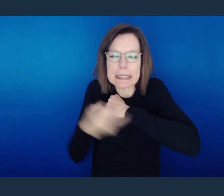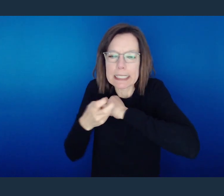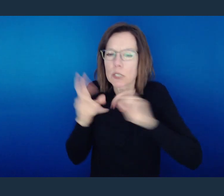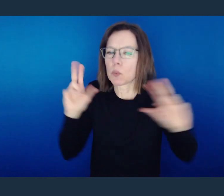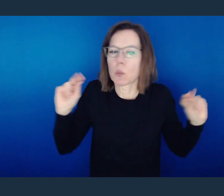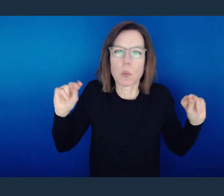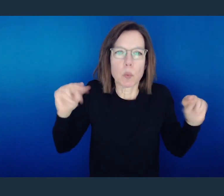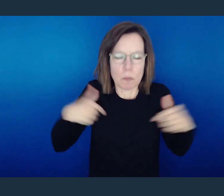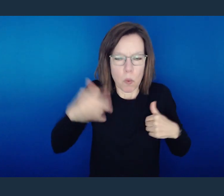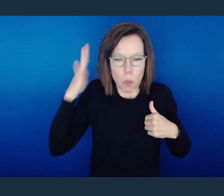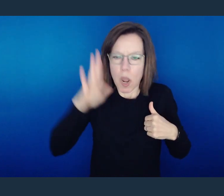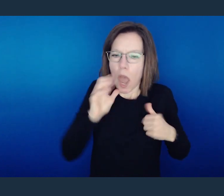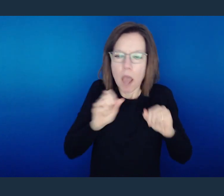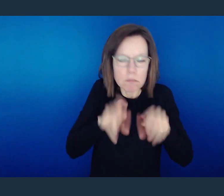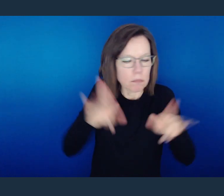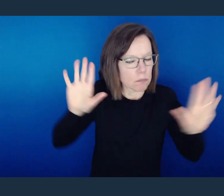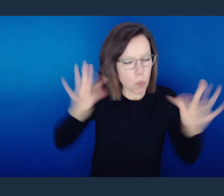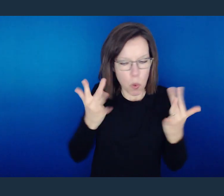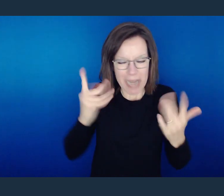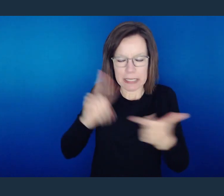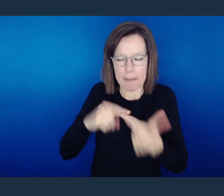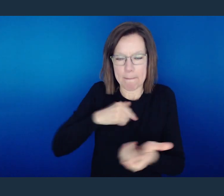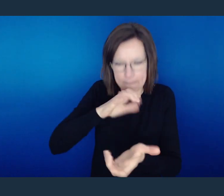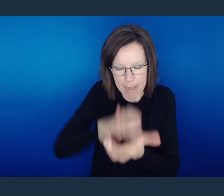They keep themselves until they are married to one person.